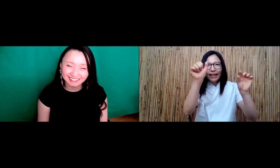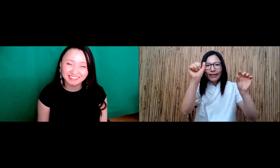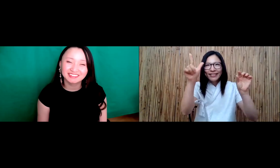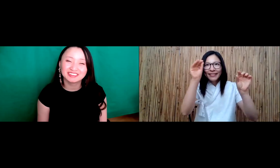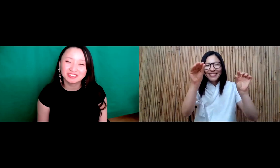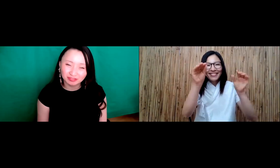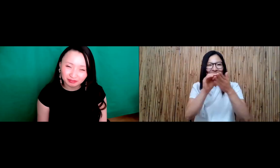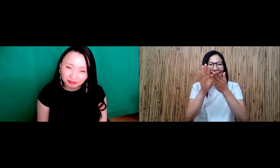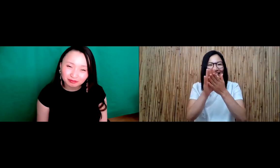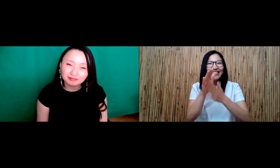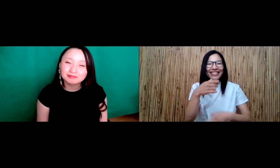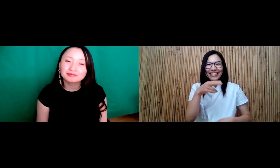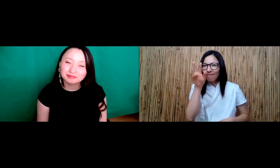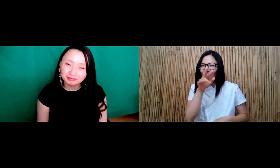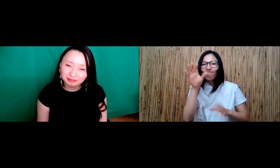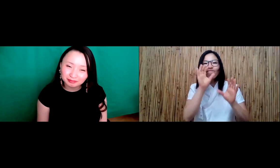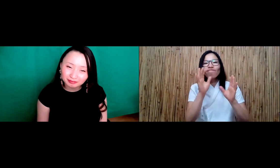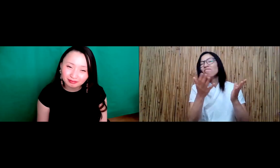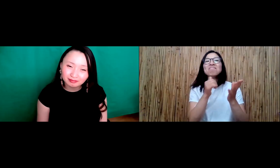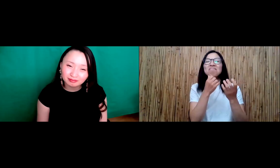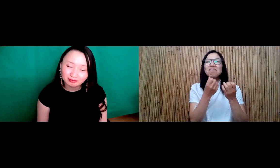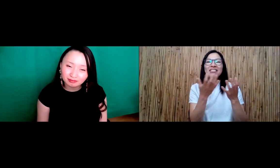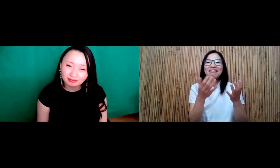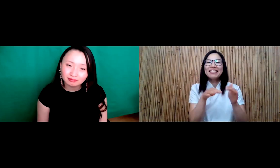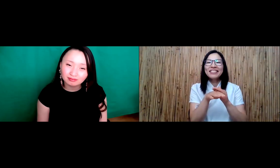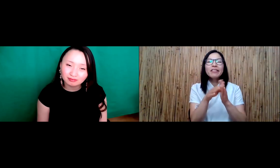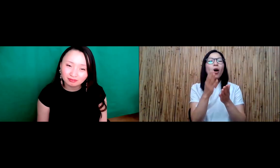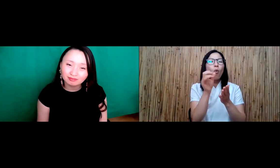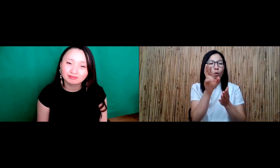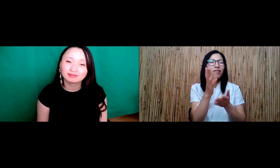it or maybe there's a book. I put that in there. And, you know, there's